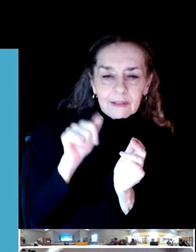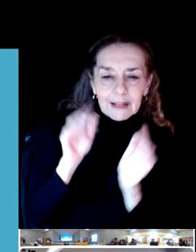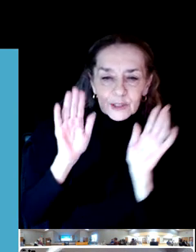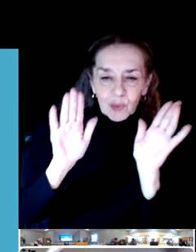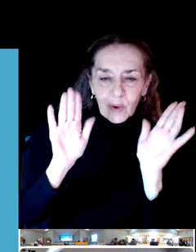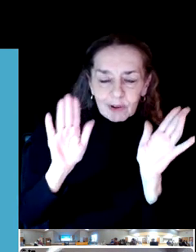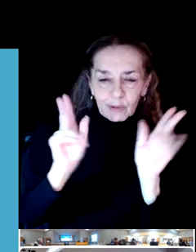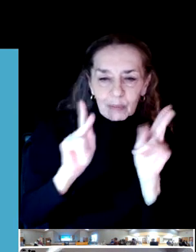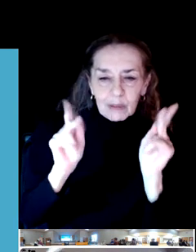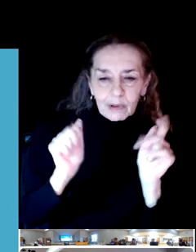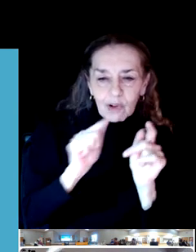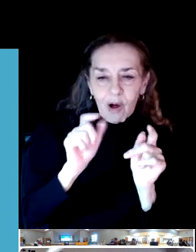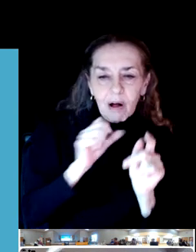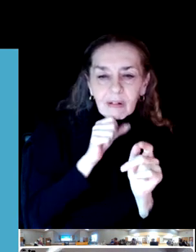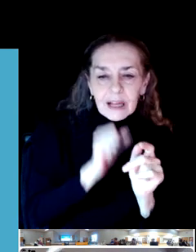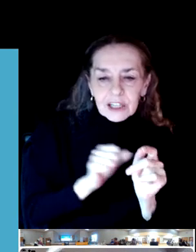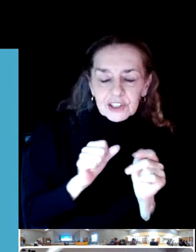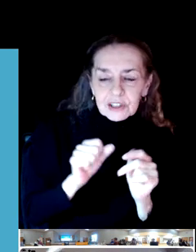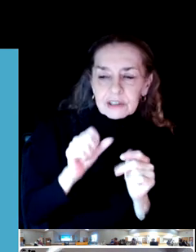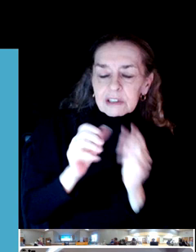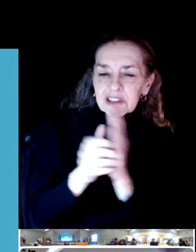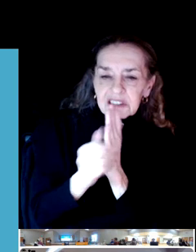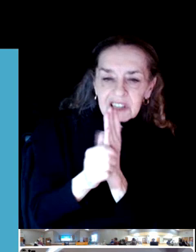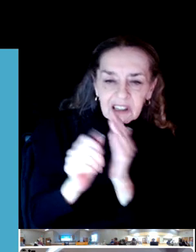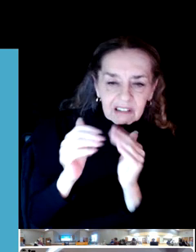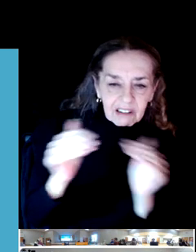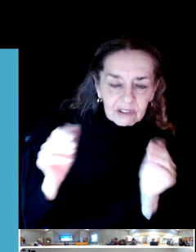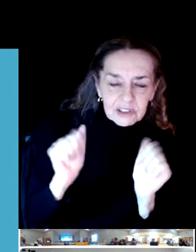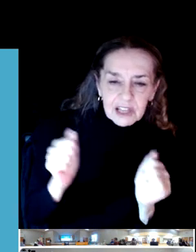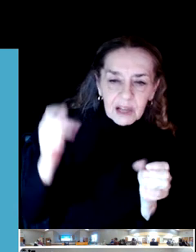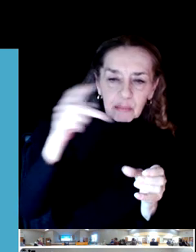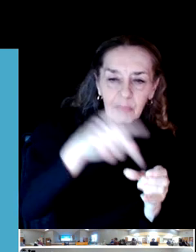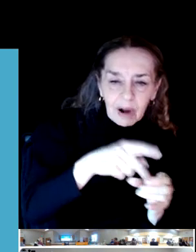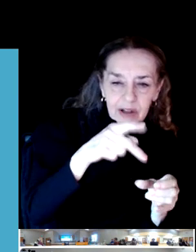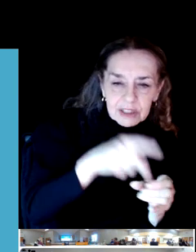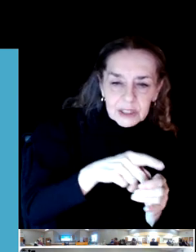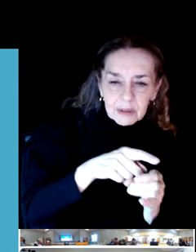People of all ages, skill levels and physical abilities can participate. Disc golf never discriminates.